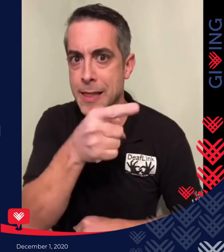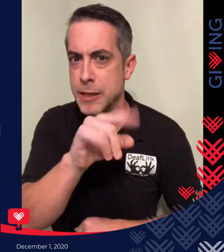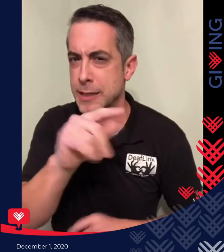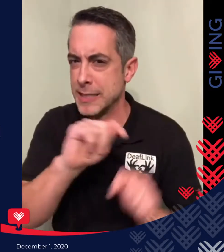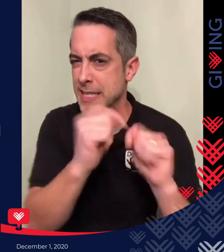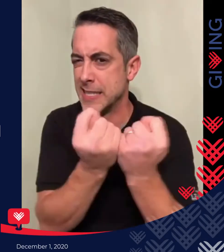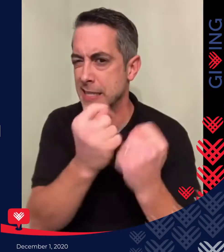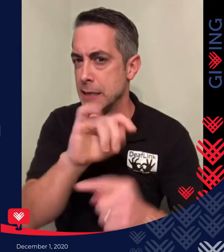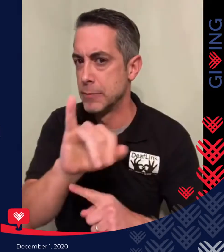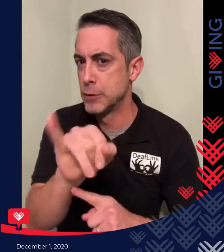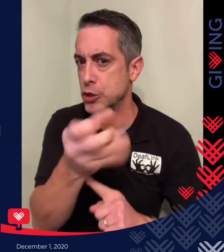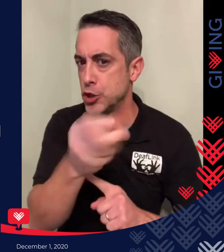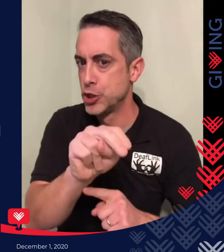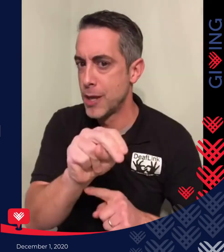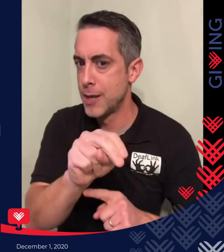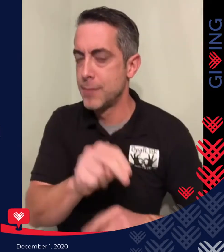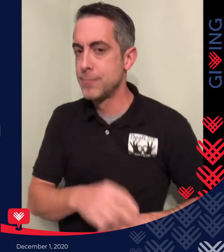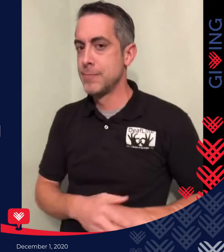make sure you don't tell Team John about this.